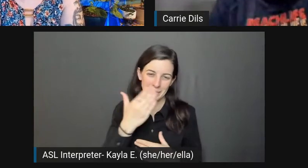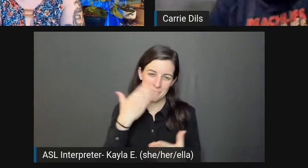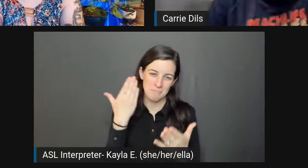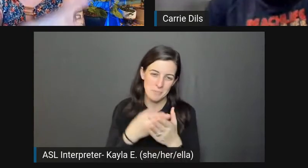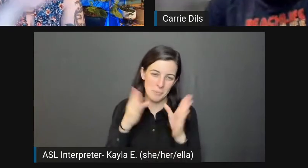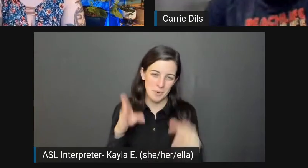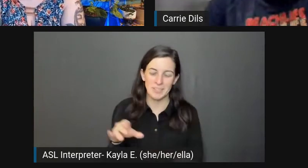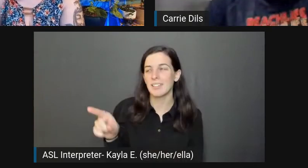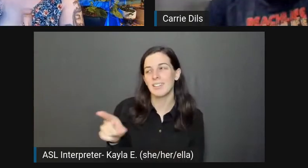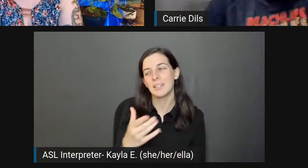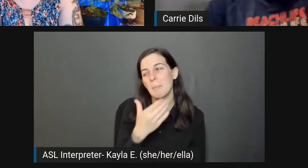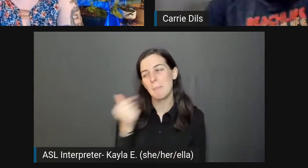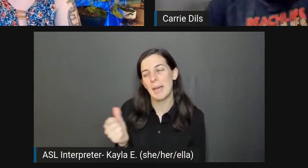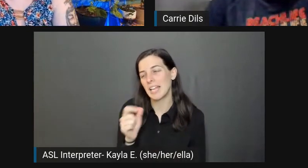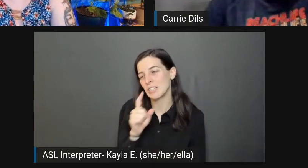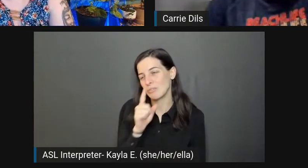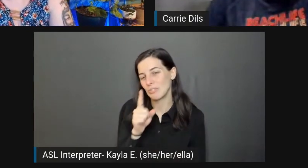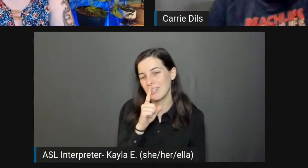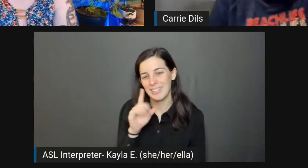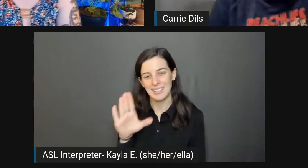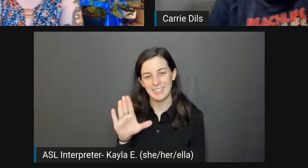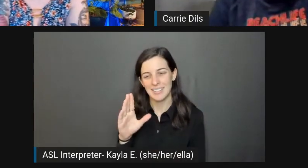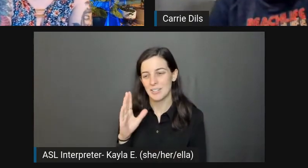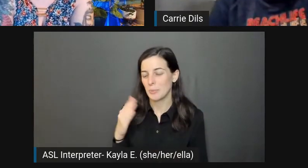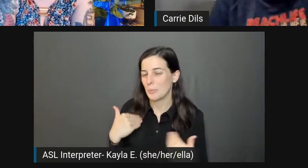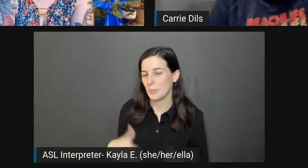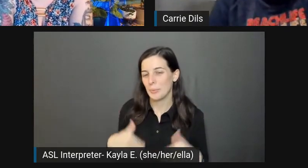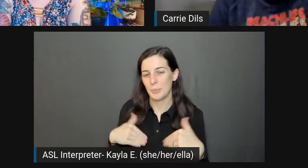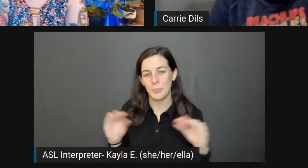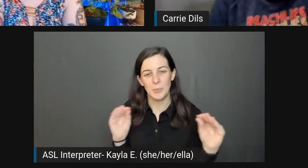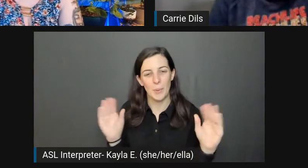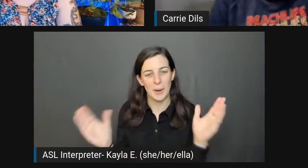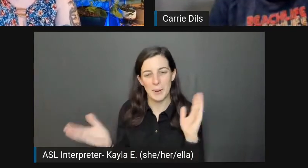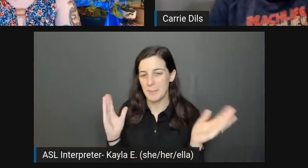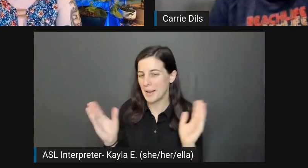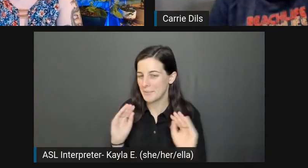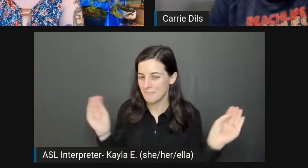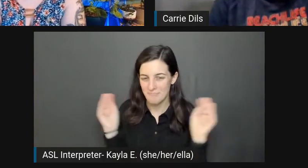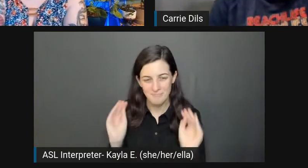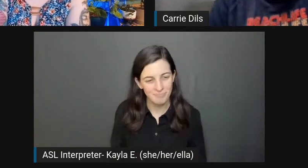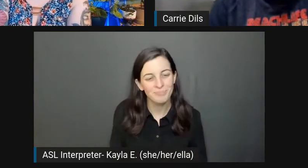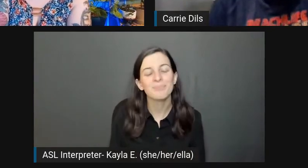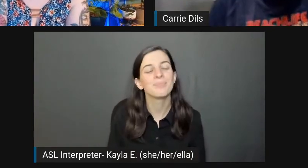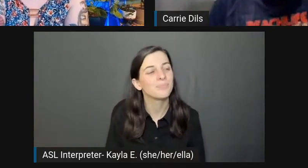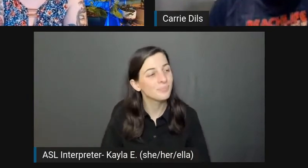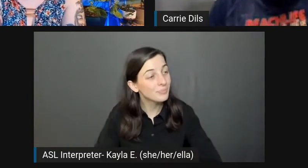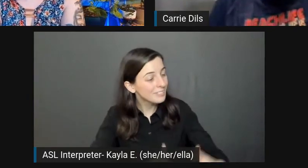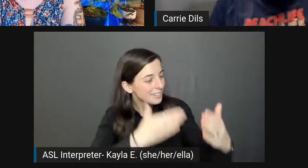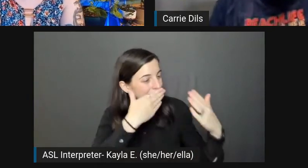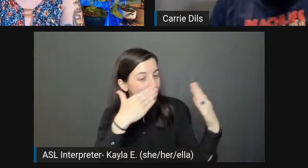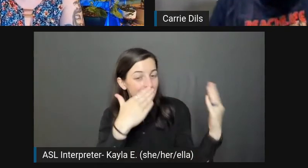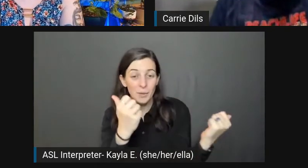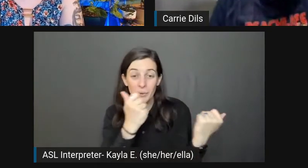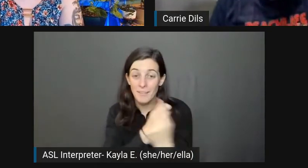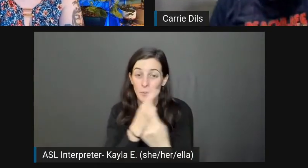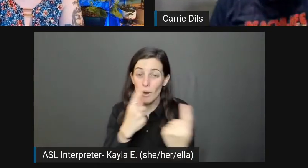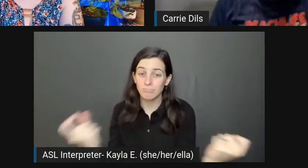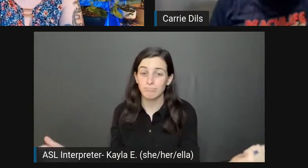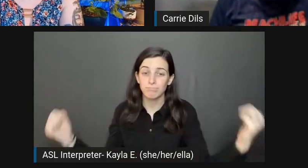His moves, nobody can compare to them. Oh, well, thank you everybody for attending this session.